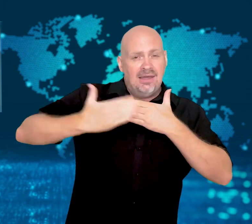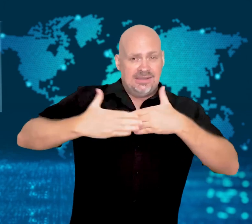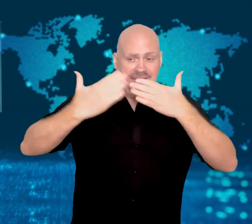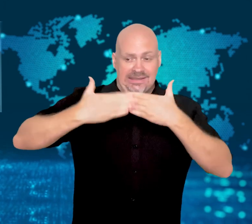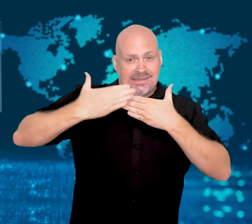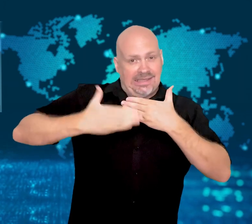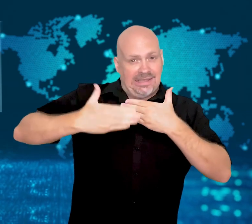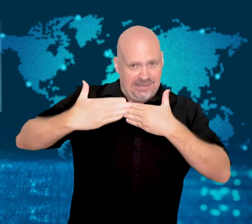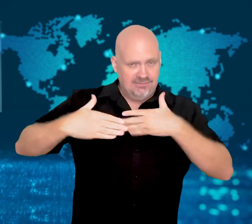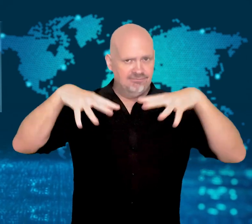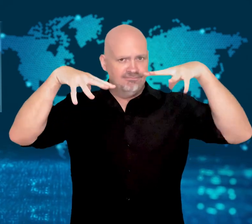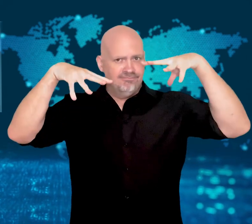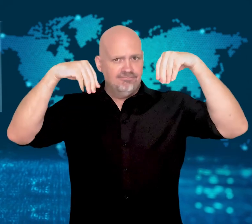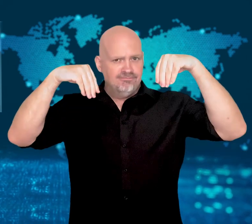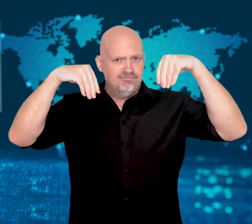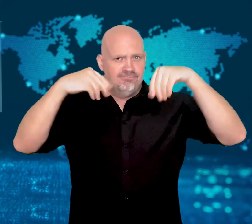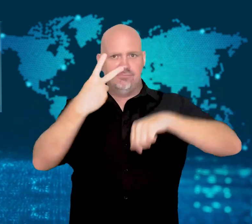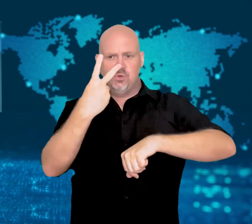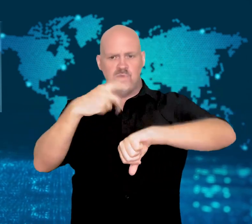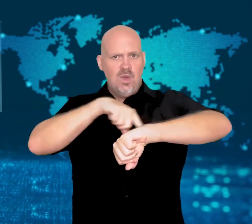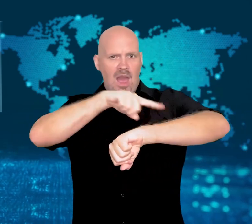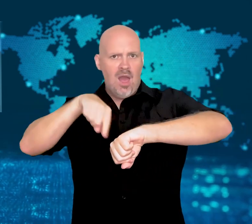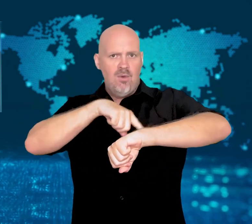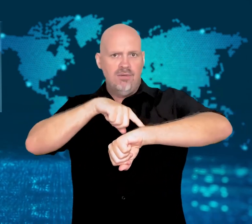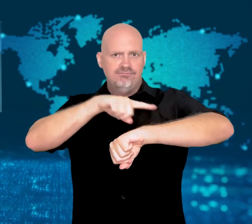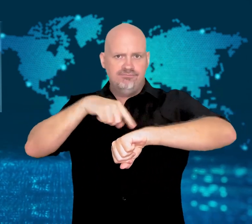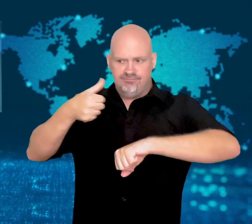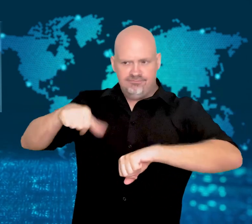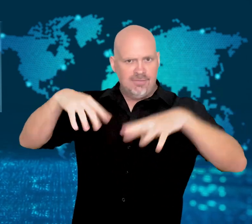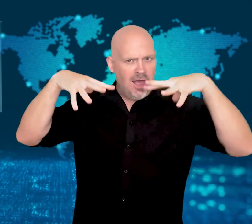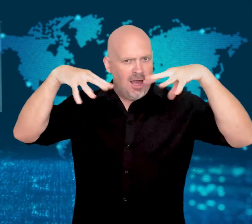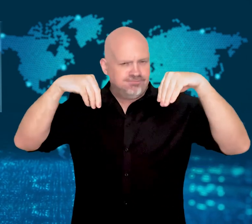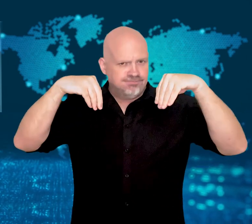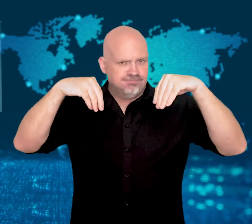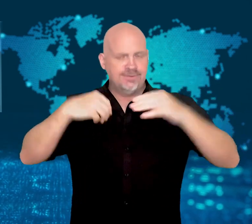every day for two hours.